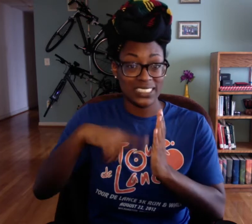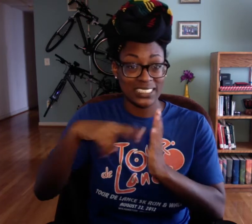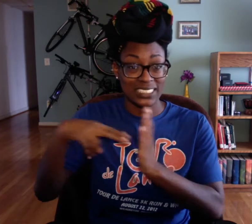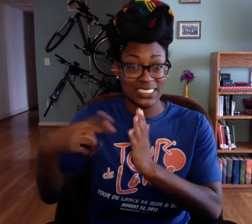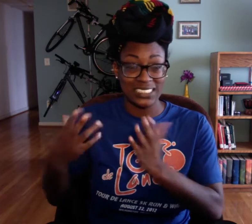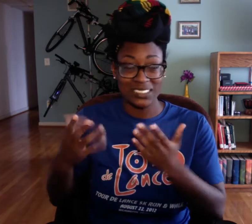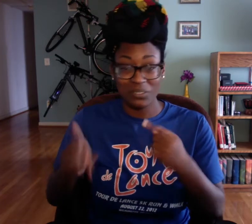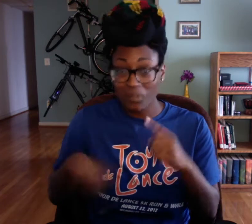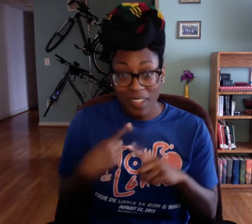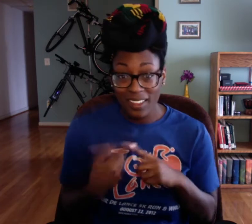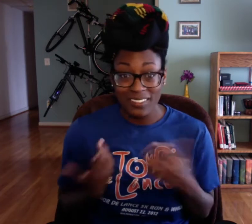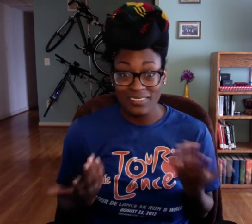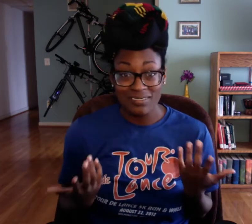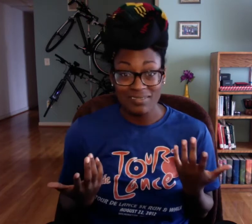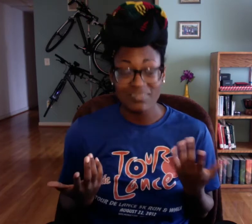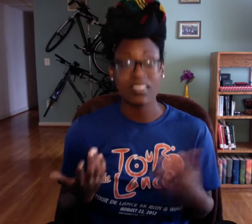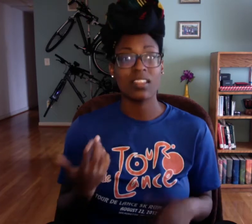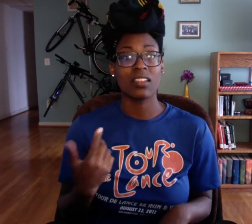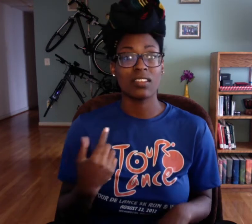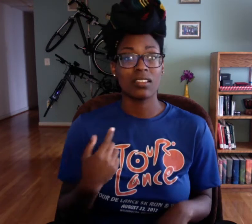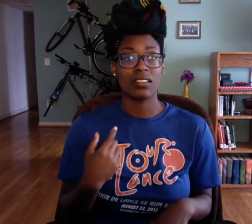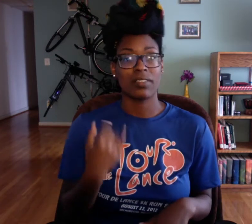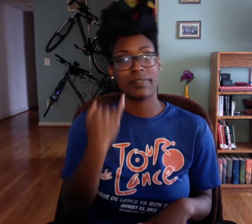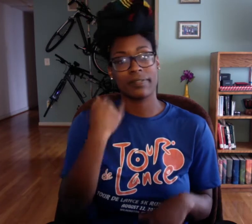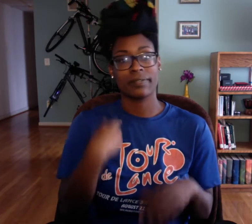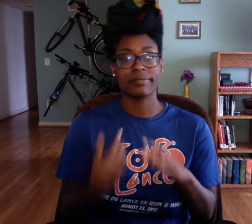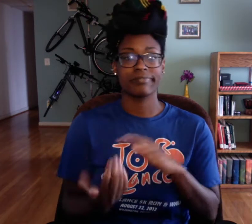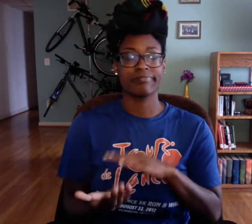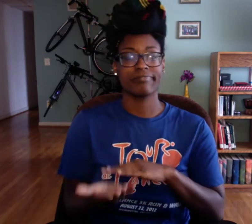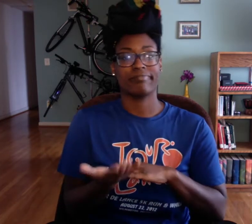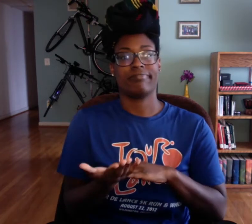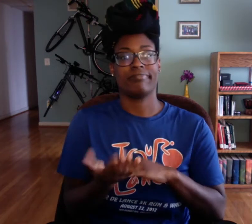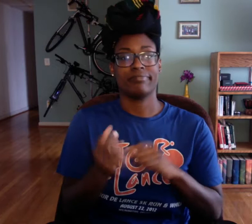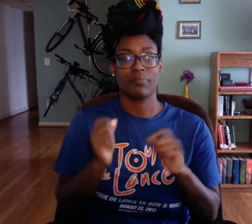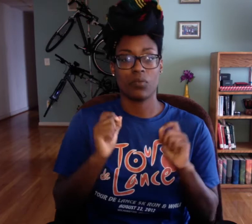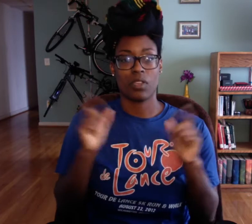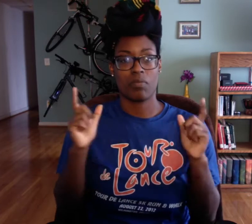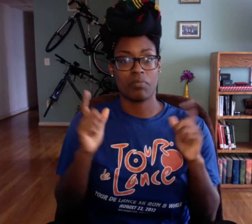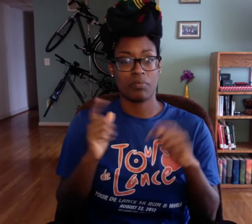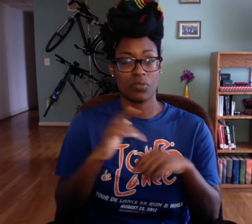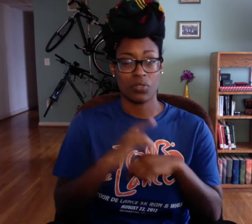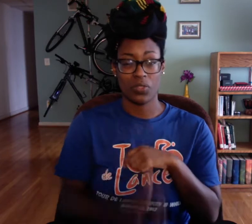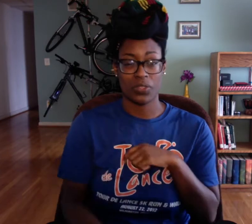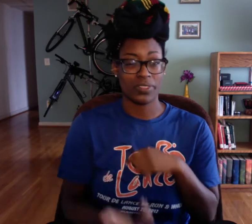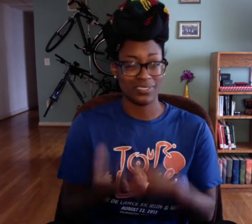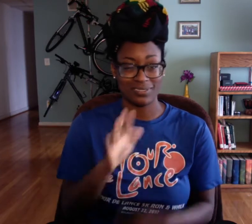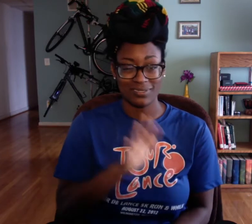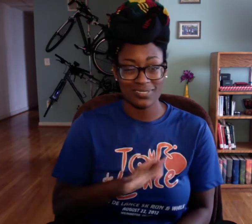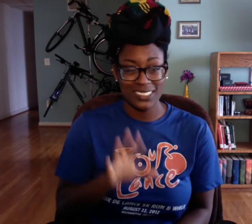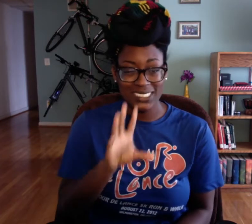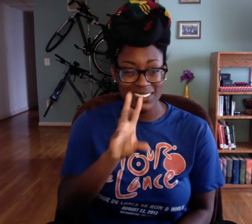To have time to read everything. You know, when am I gonna do it?